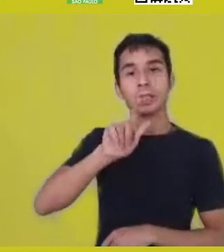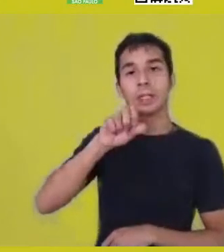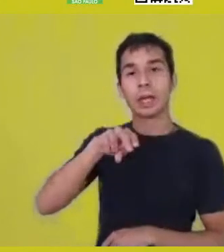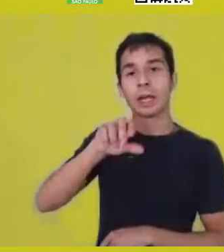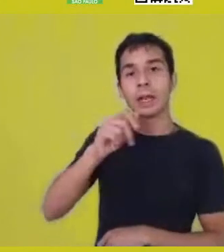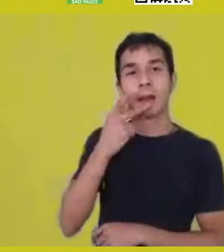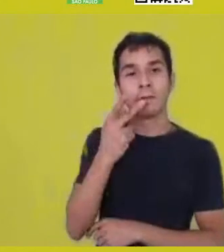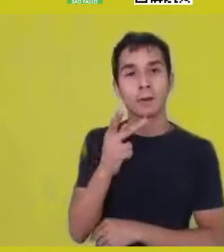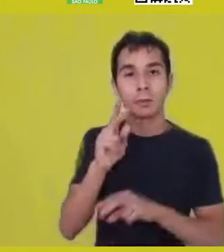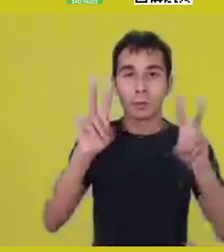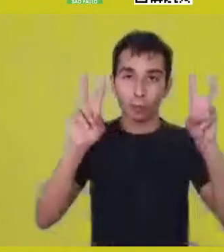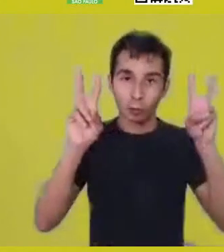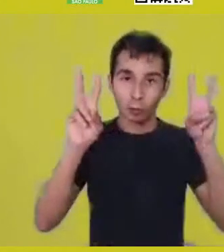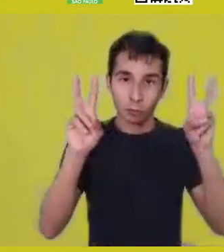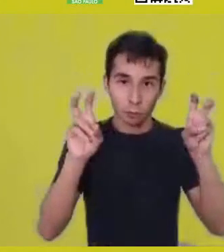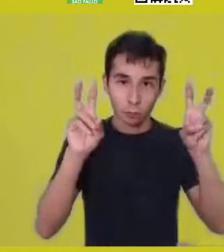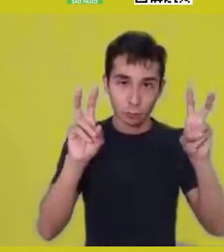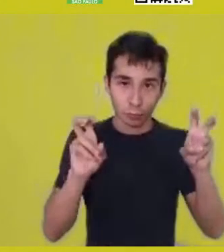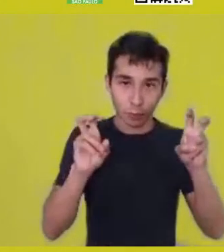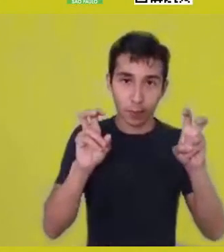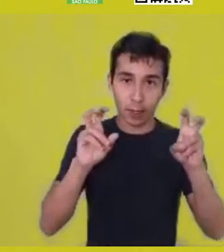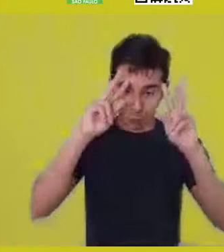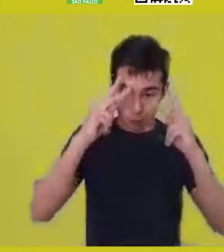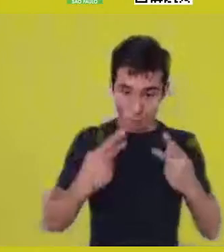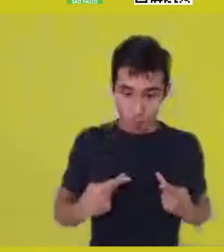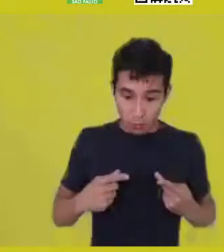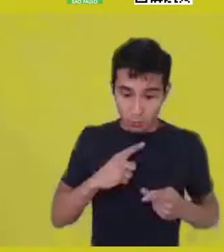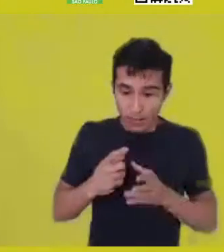of a polyontological, because it recognizes other ontologies